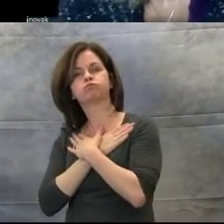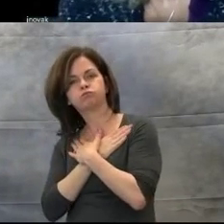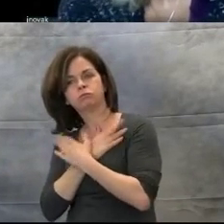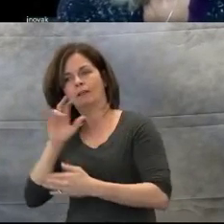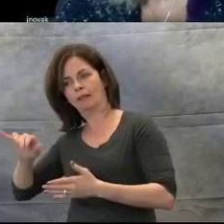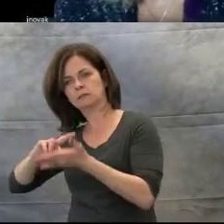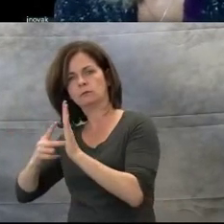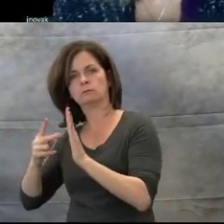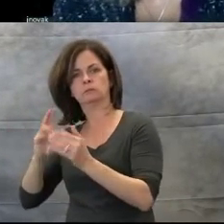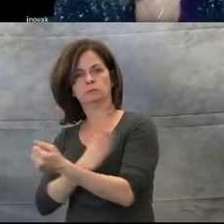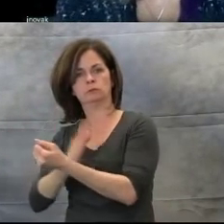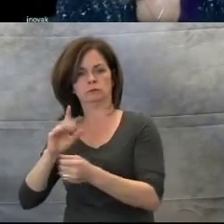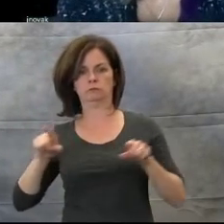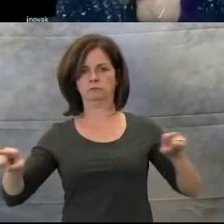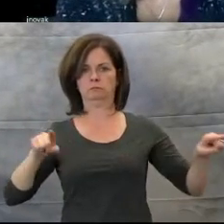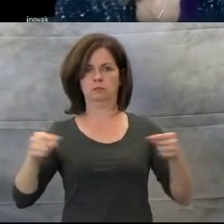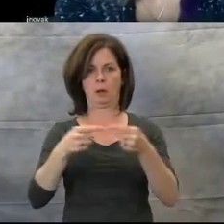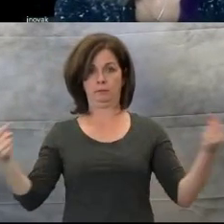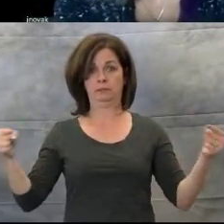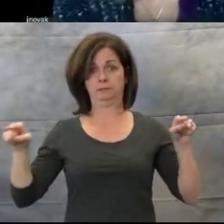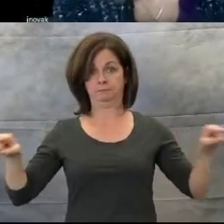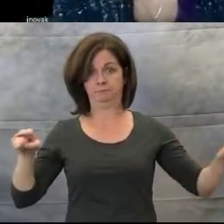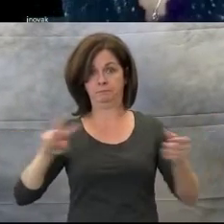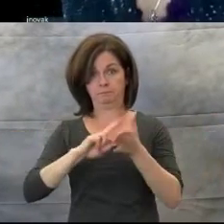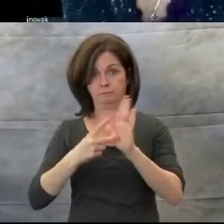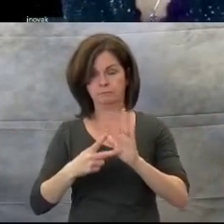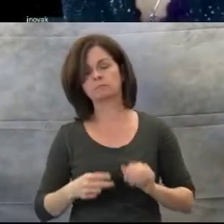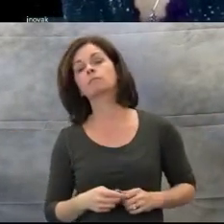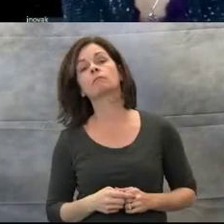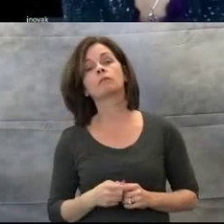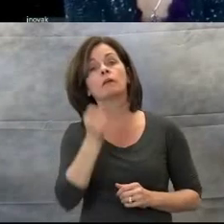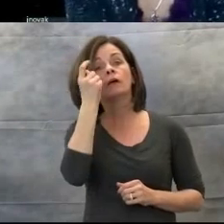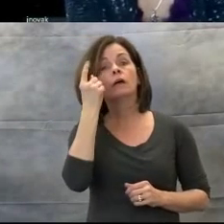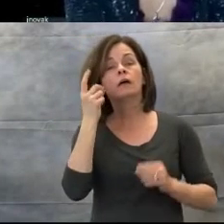Educators can use music as a tool to help students,